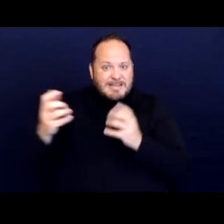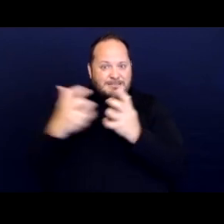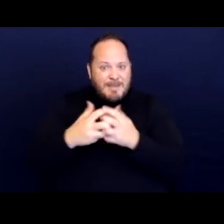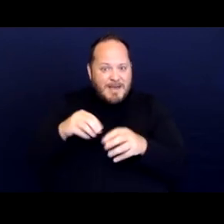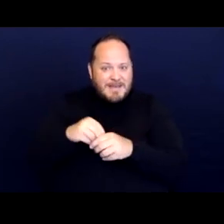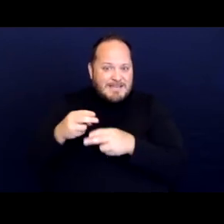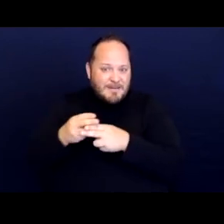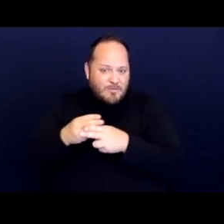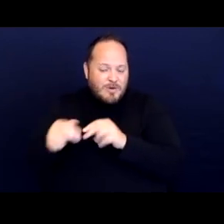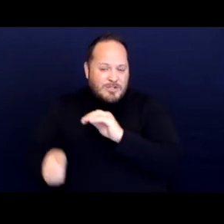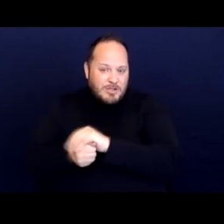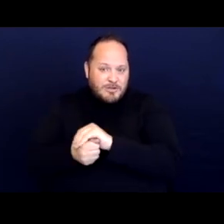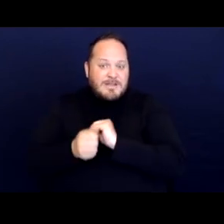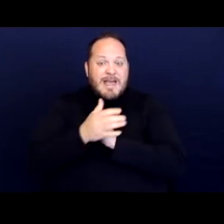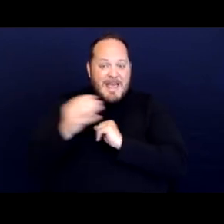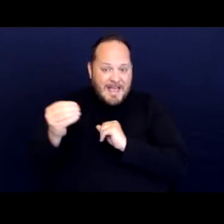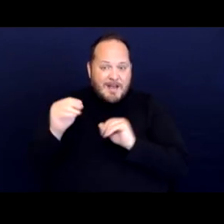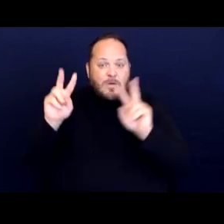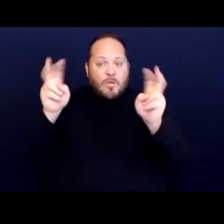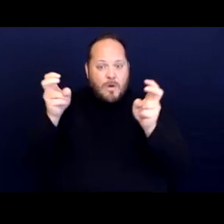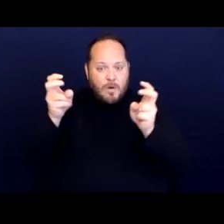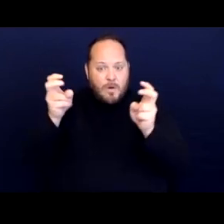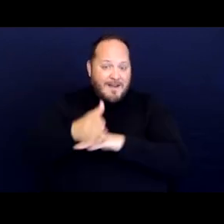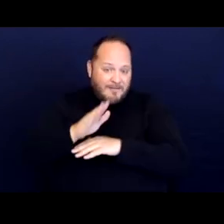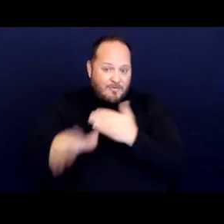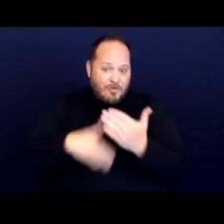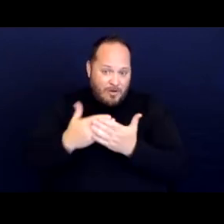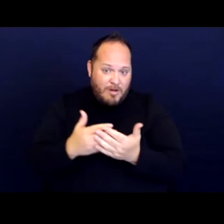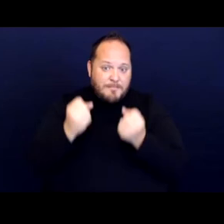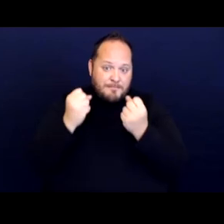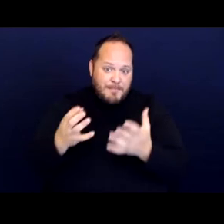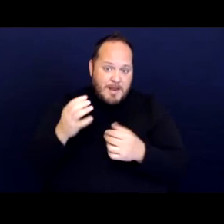and quote after all many homeless people have disabilities.